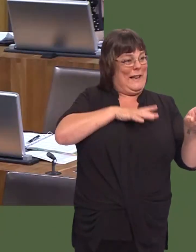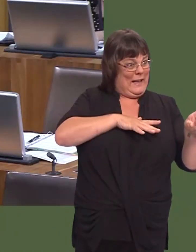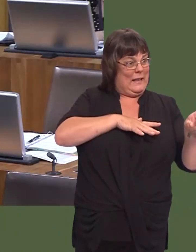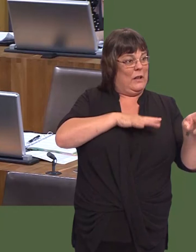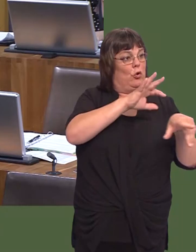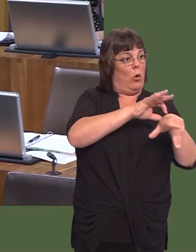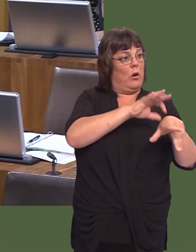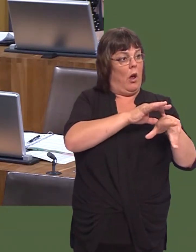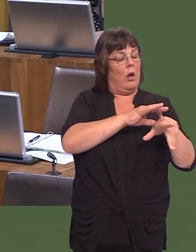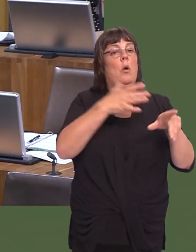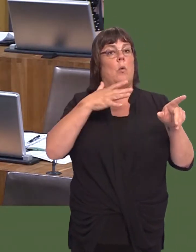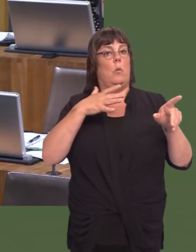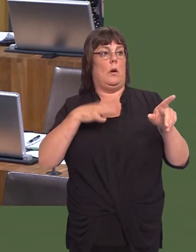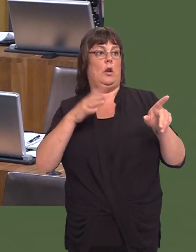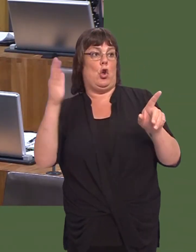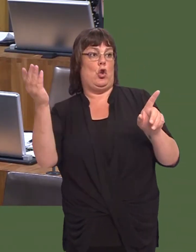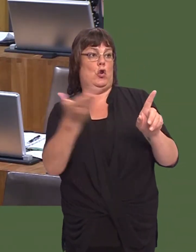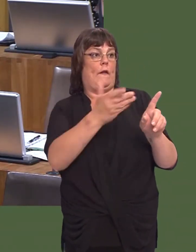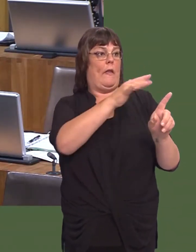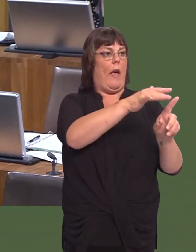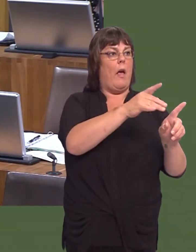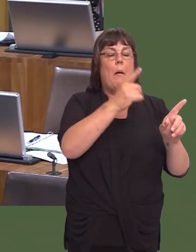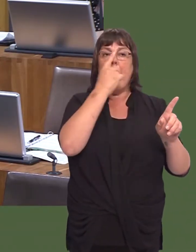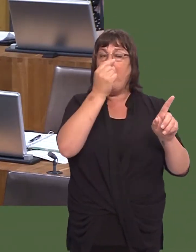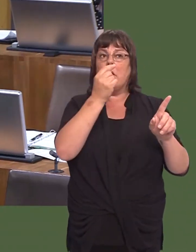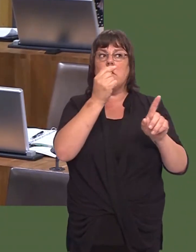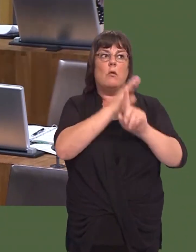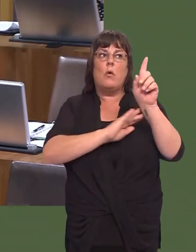It doesnít have to be provided with the same model across the whole of Wales.